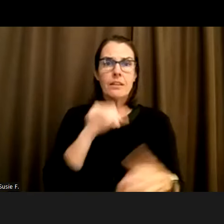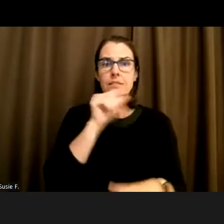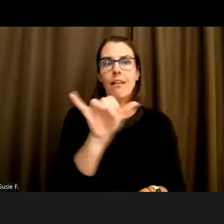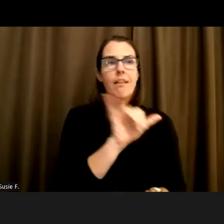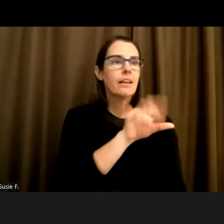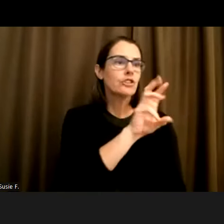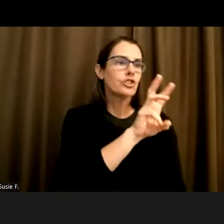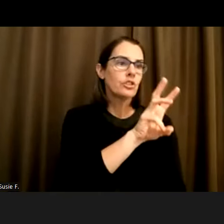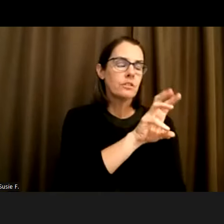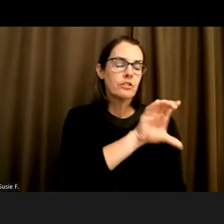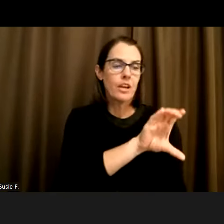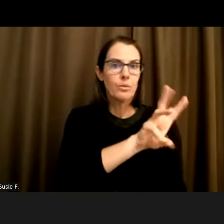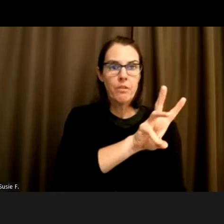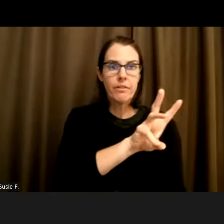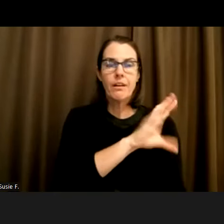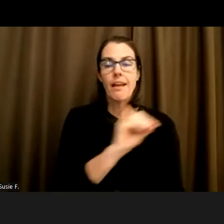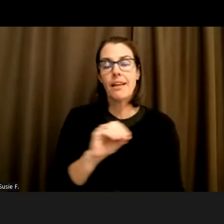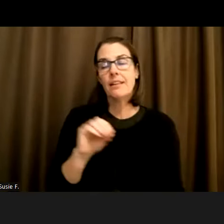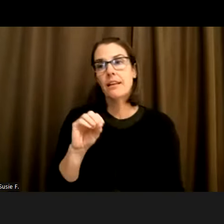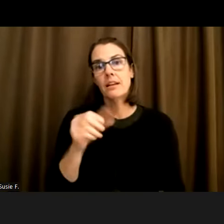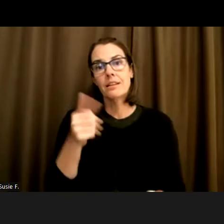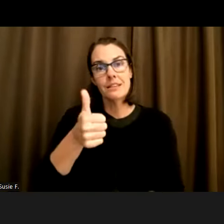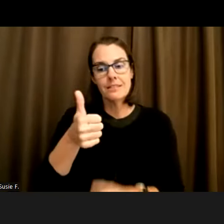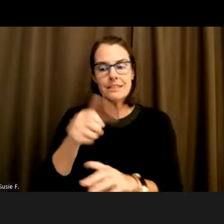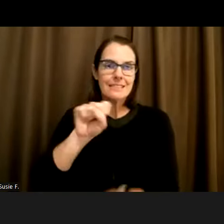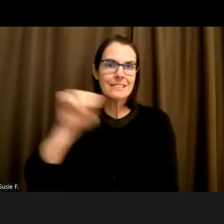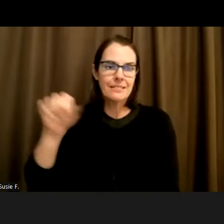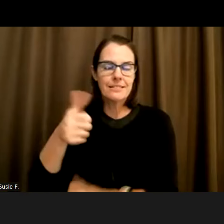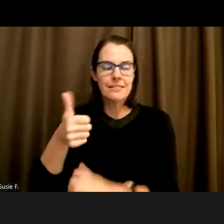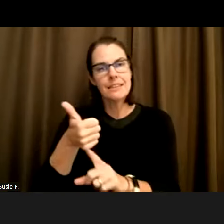a ton of services to to individuals with disabilities as well.